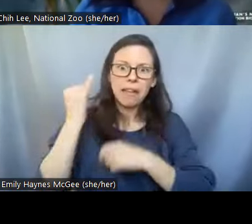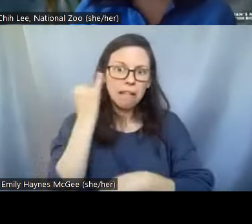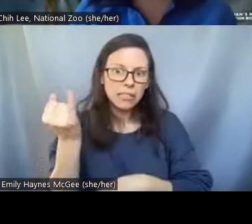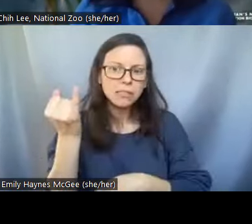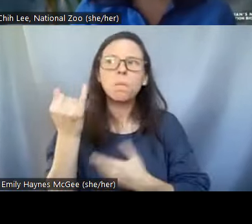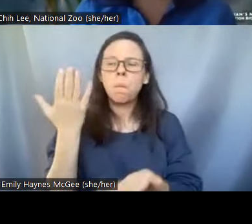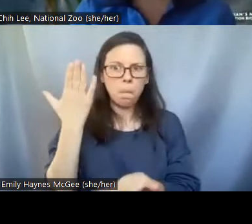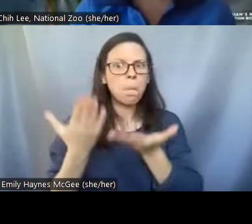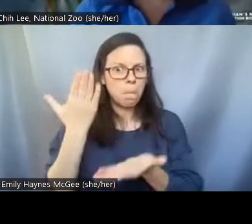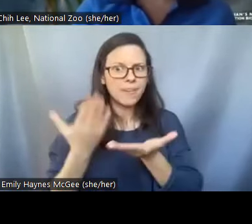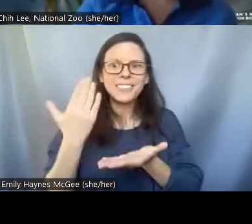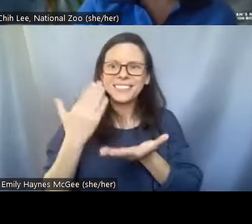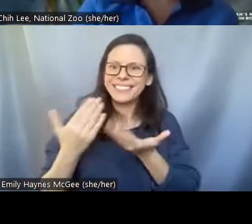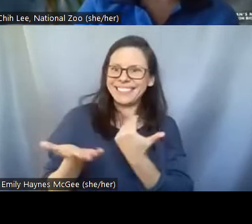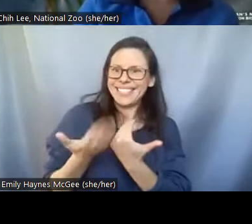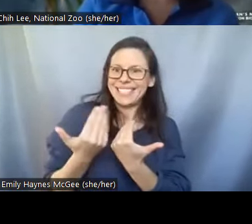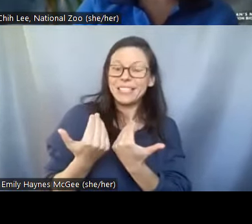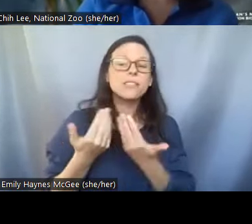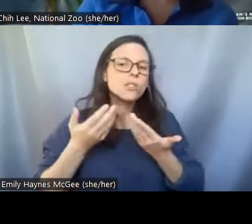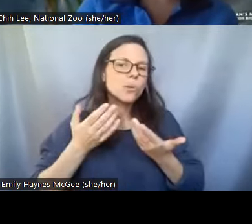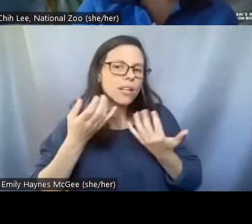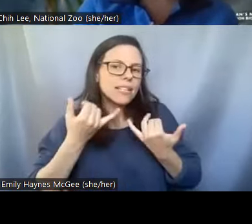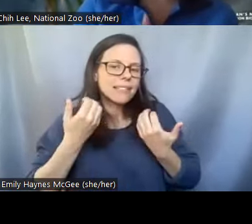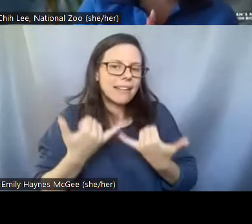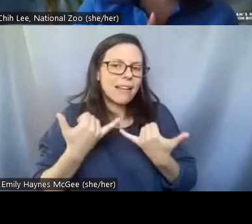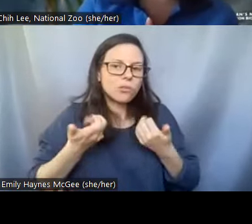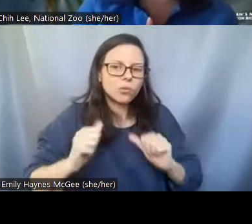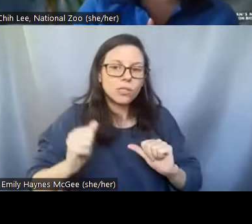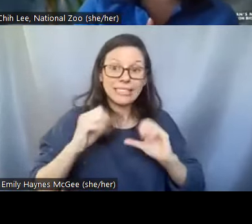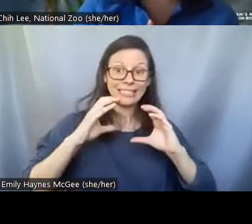and there are actually many different methods that we can potentially do that and the one that we're